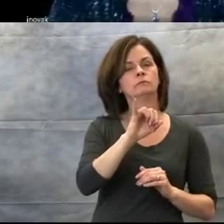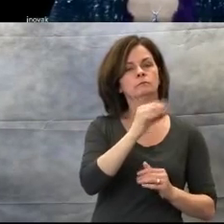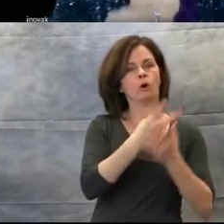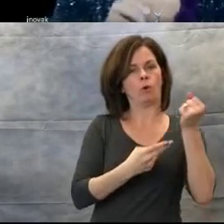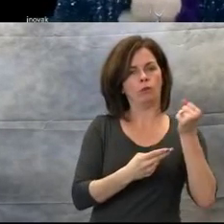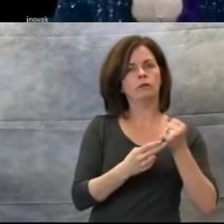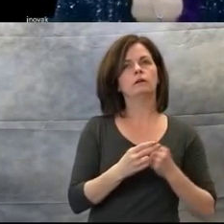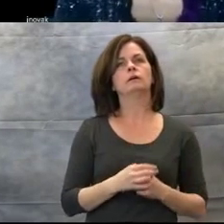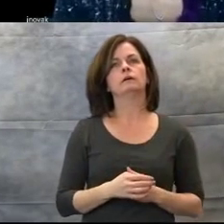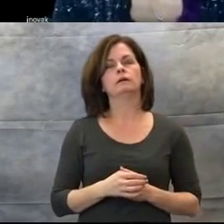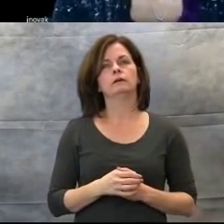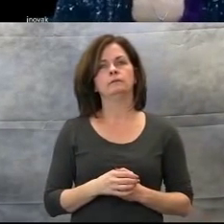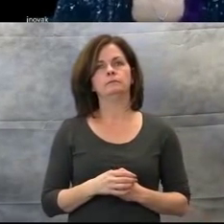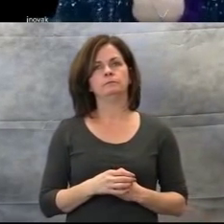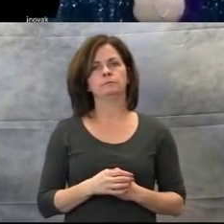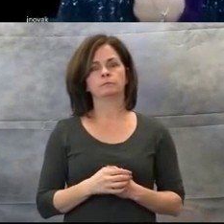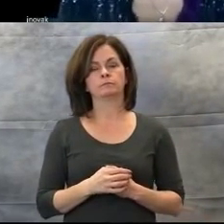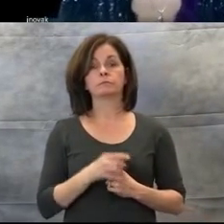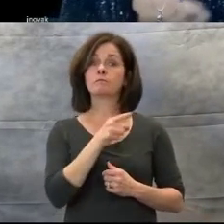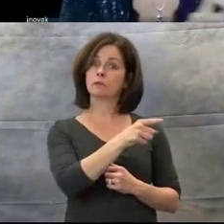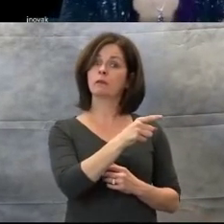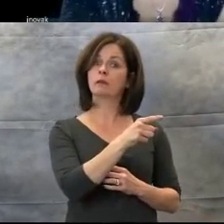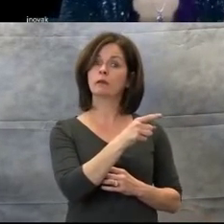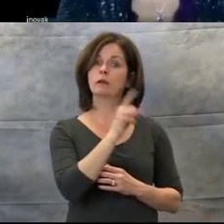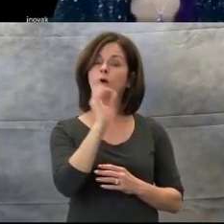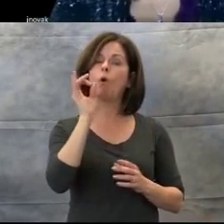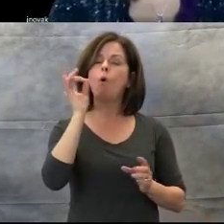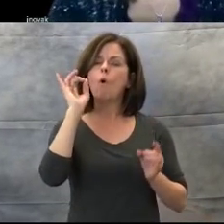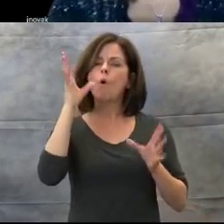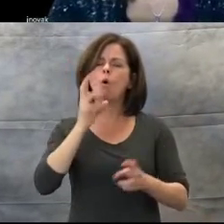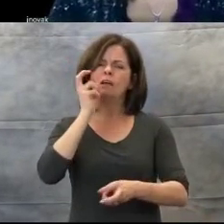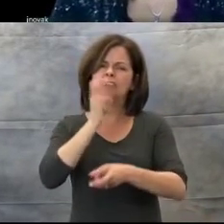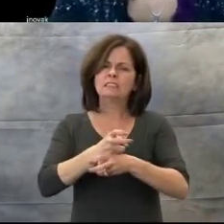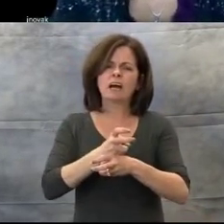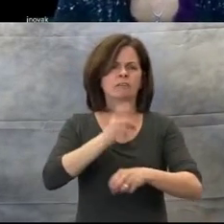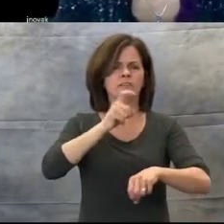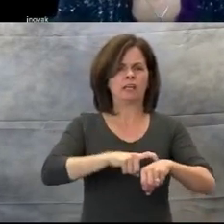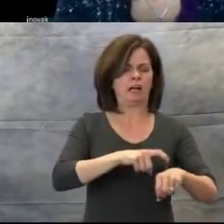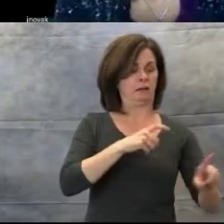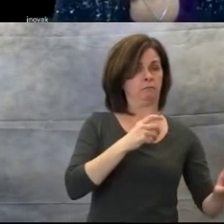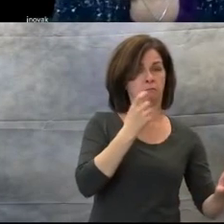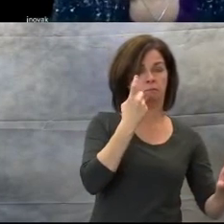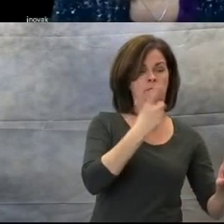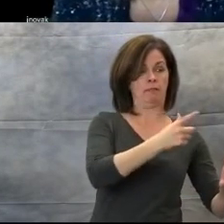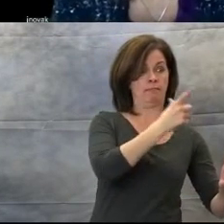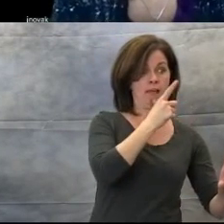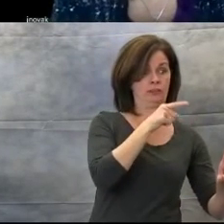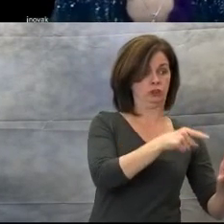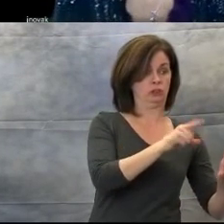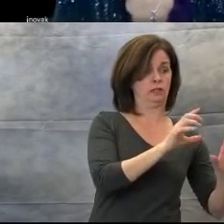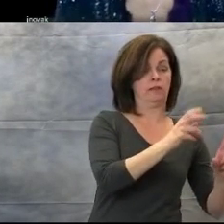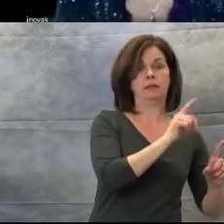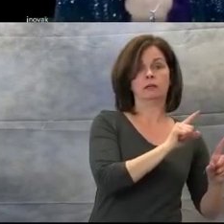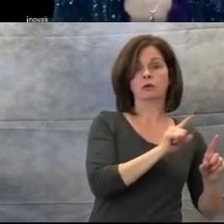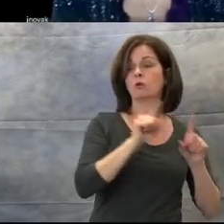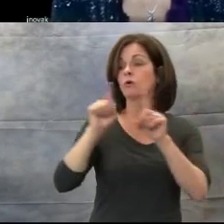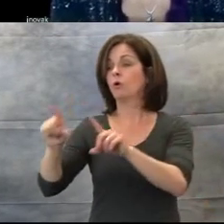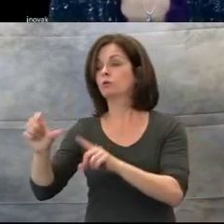He had a very difficult time transitioning from lunch to his next academic activity. He and I created